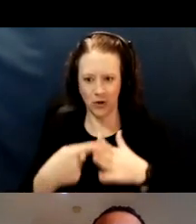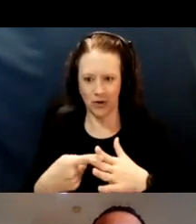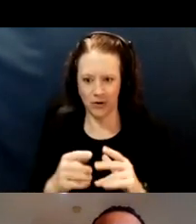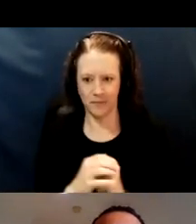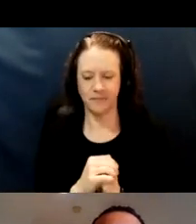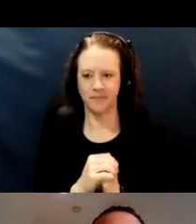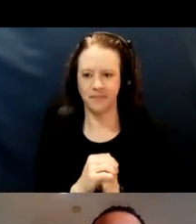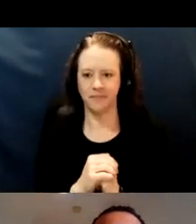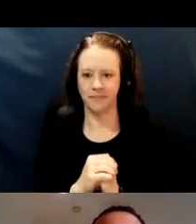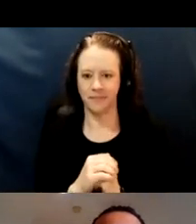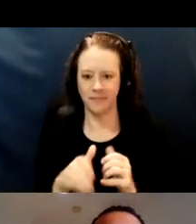Okay? So next slide.